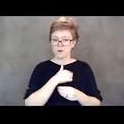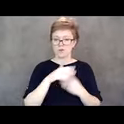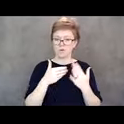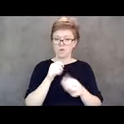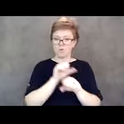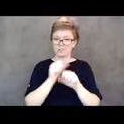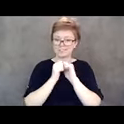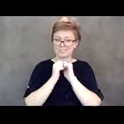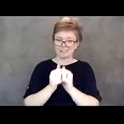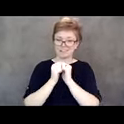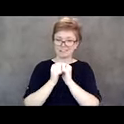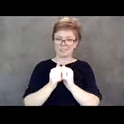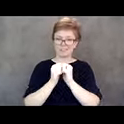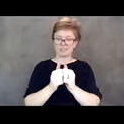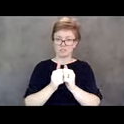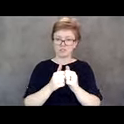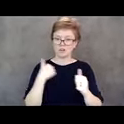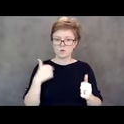And we have succeeded so much together.